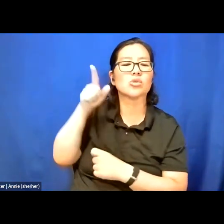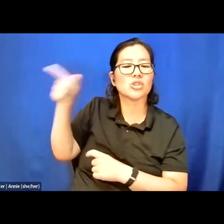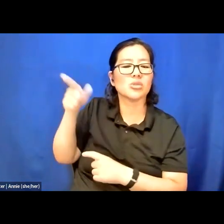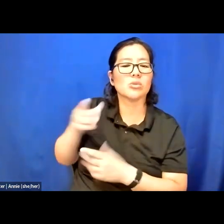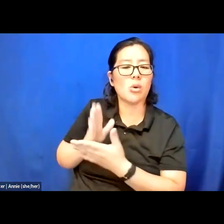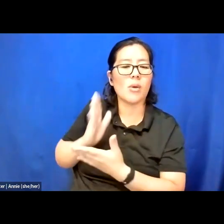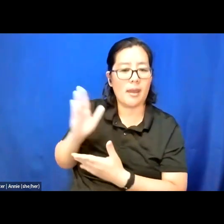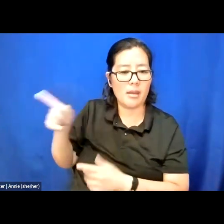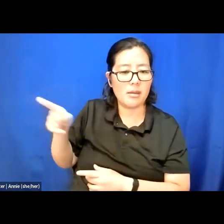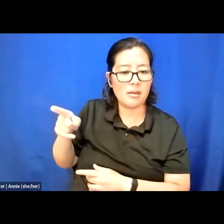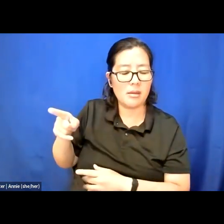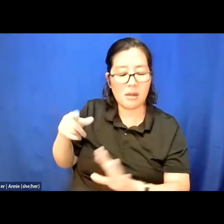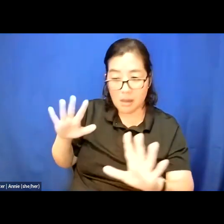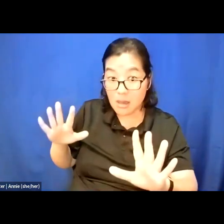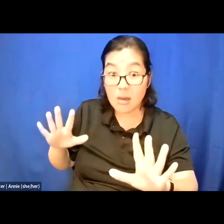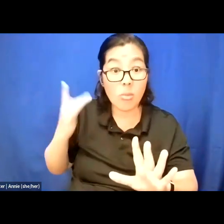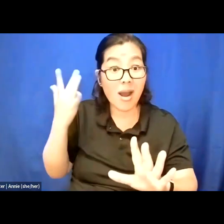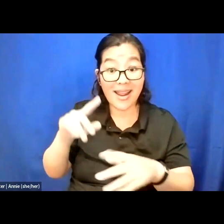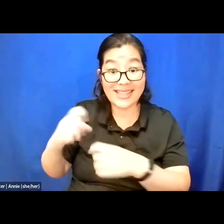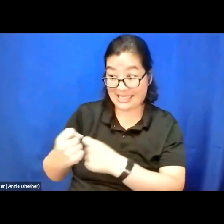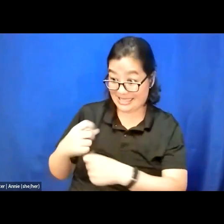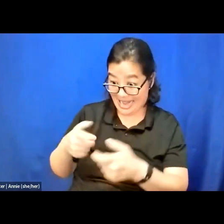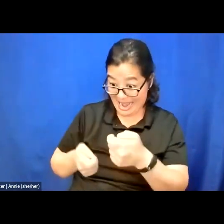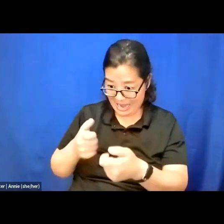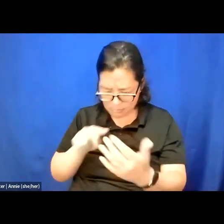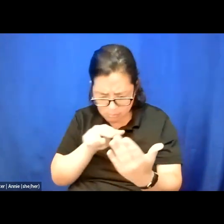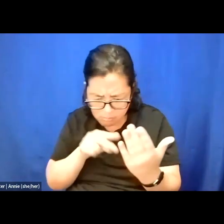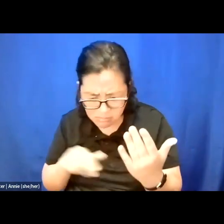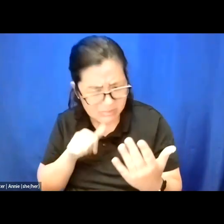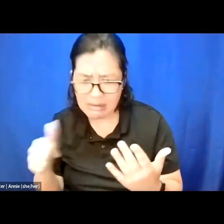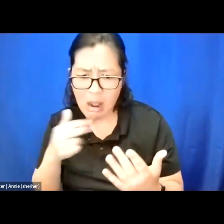because the text said otherwise and the baby couldn't open the door.